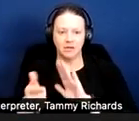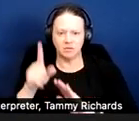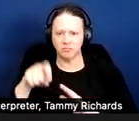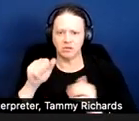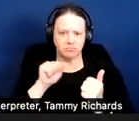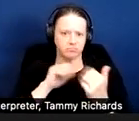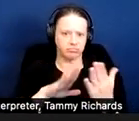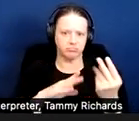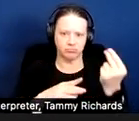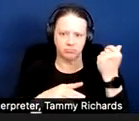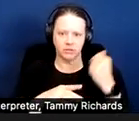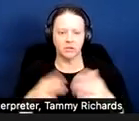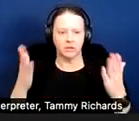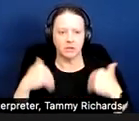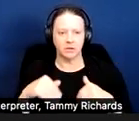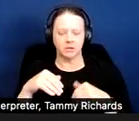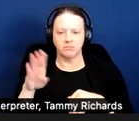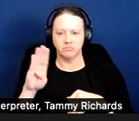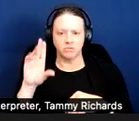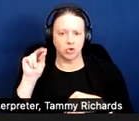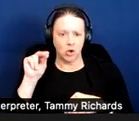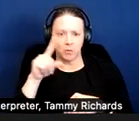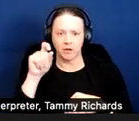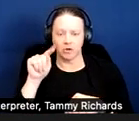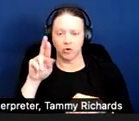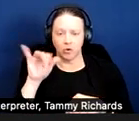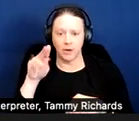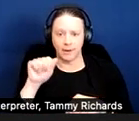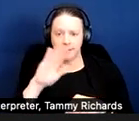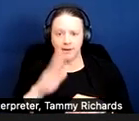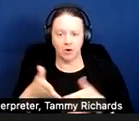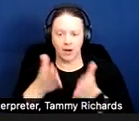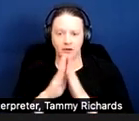B, there's no violation because Trina never asked to engage in an interactive process